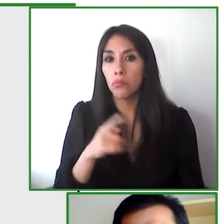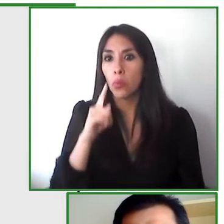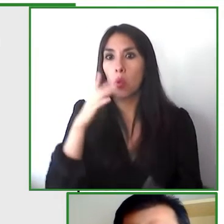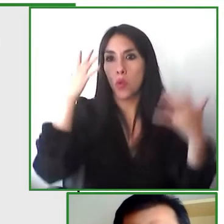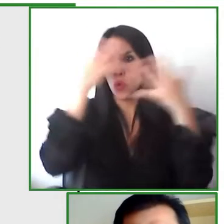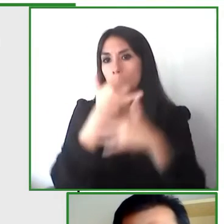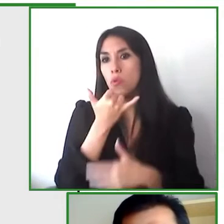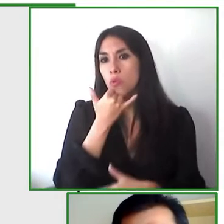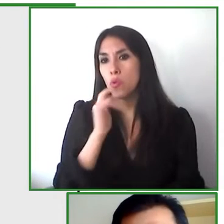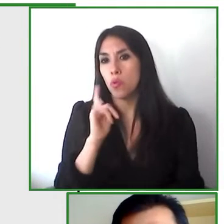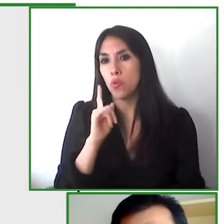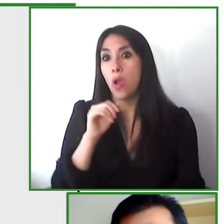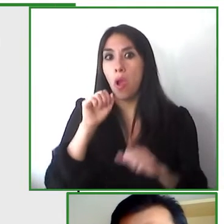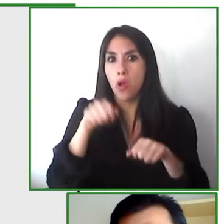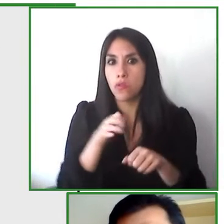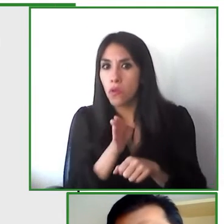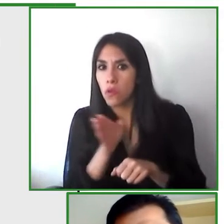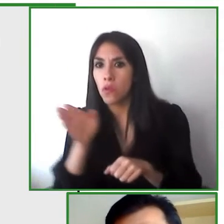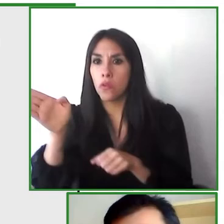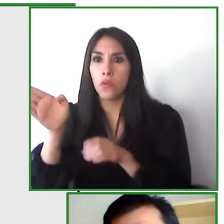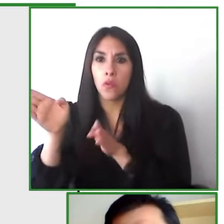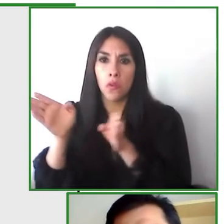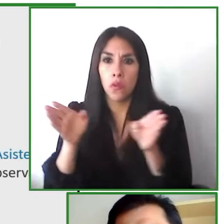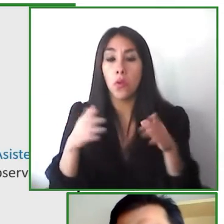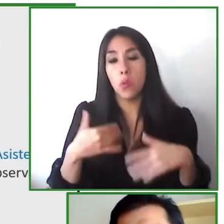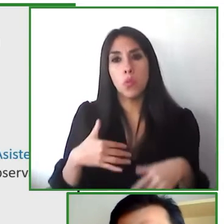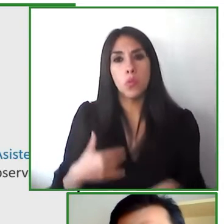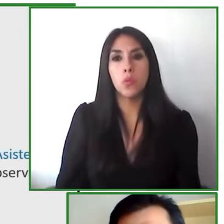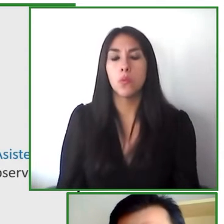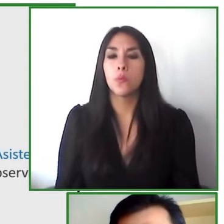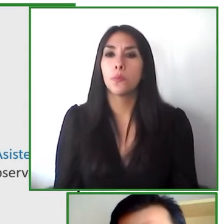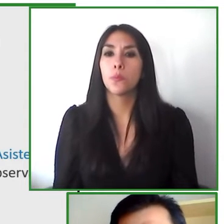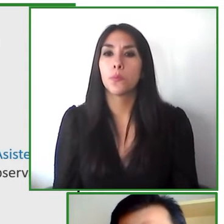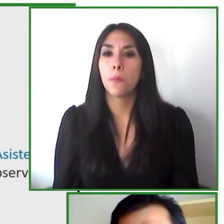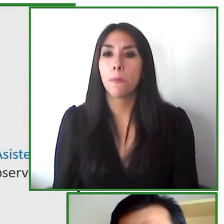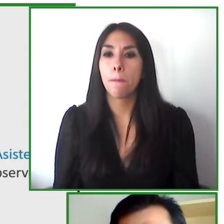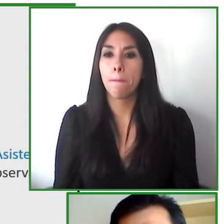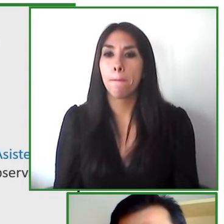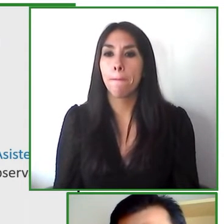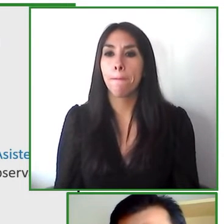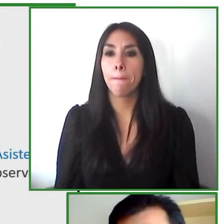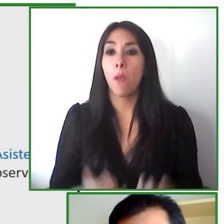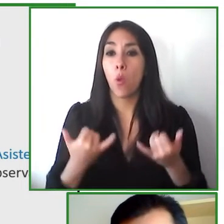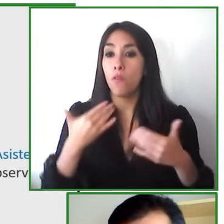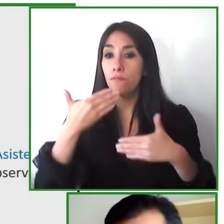get to their destination so we have the operators we have that part